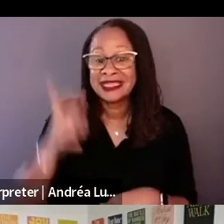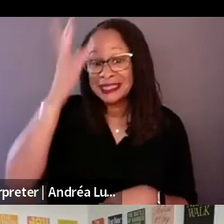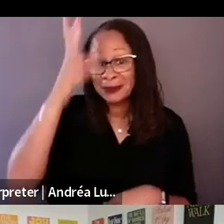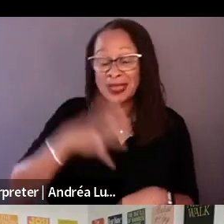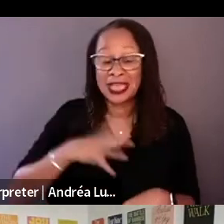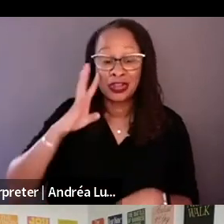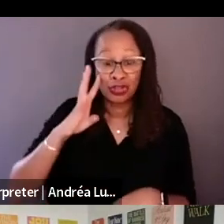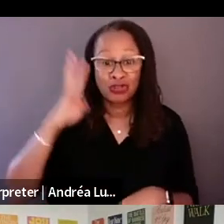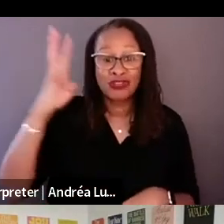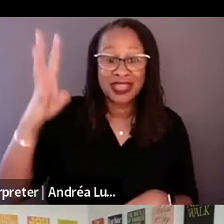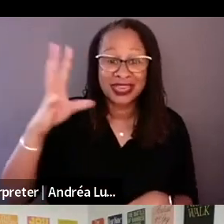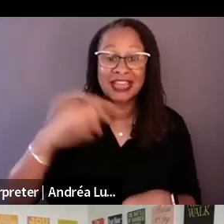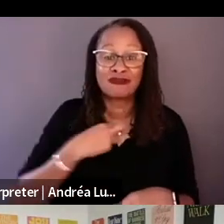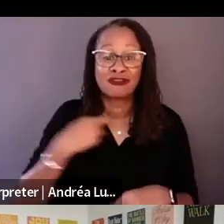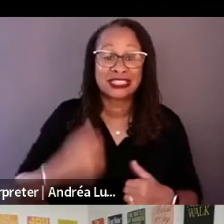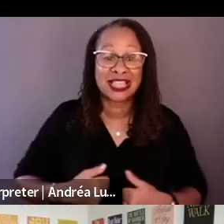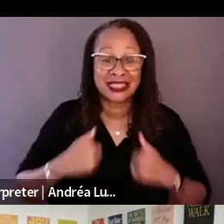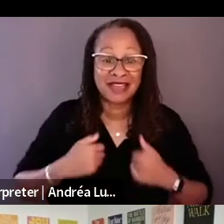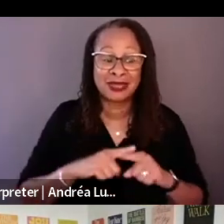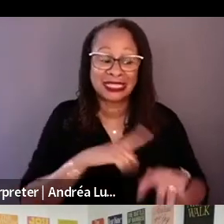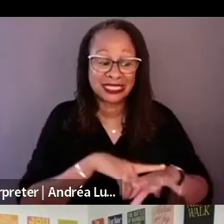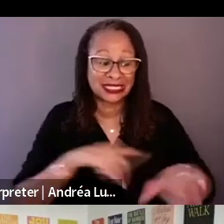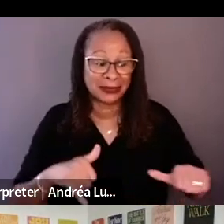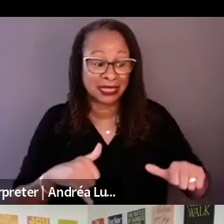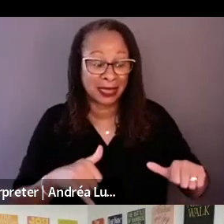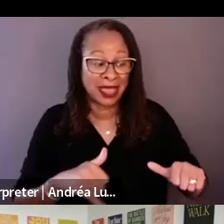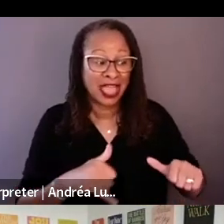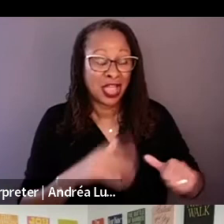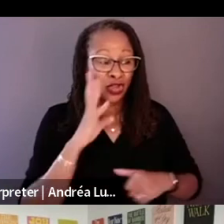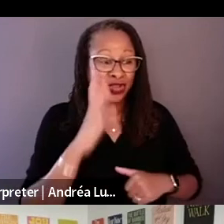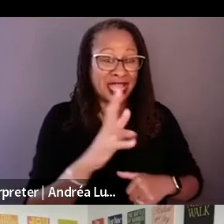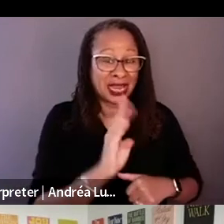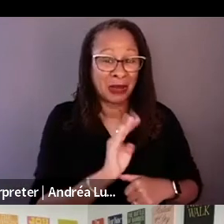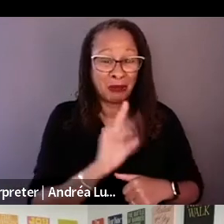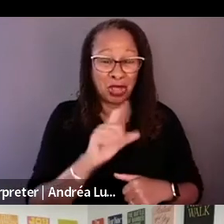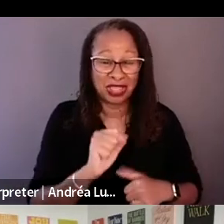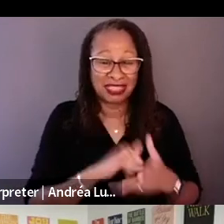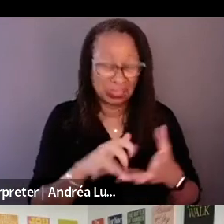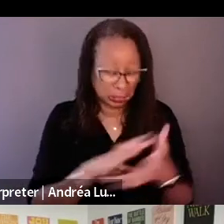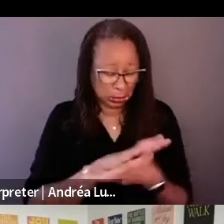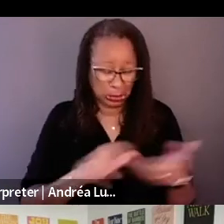apart from the inside. It was so brutal. The erectile was more frightening and comedy.